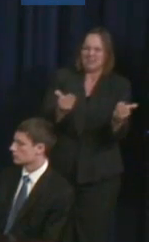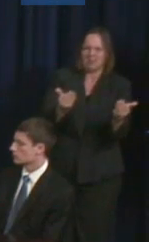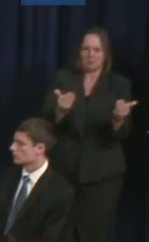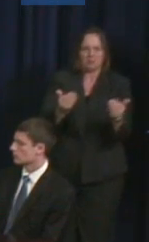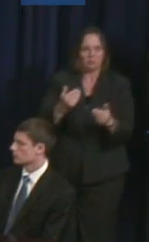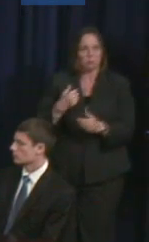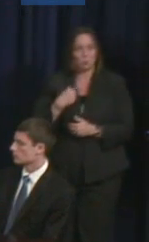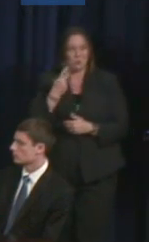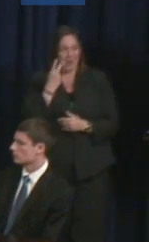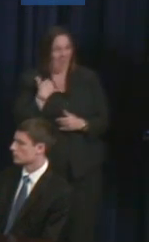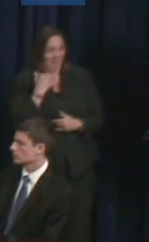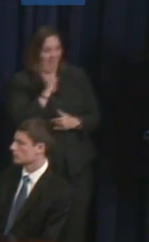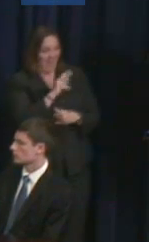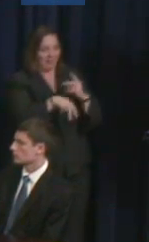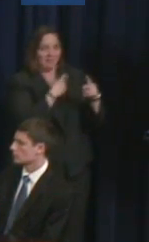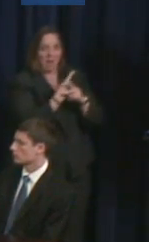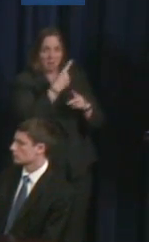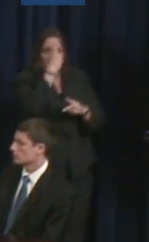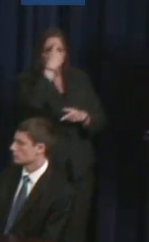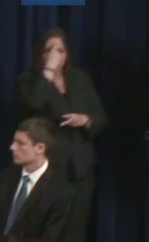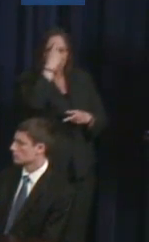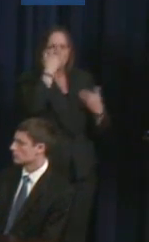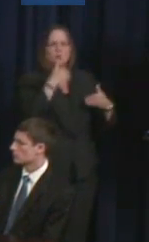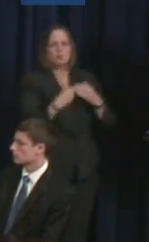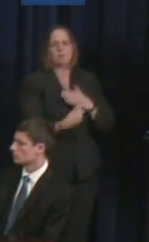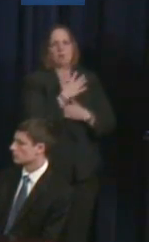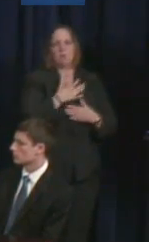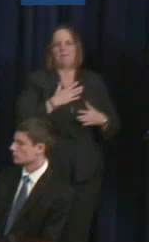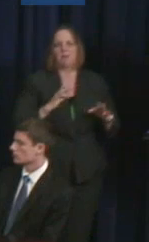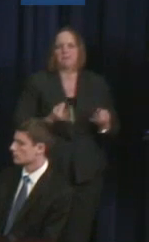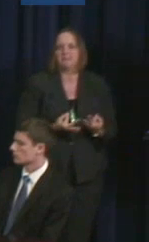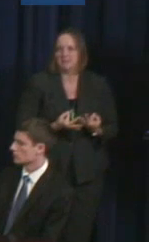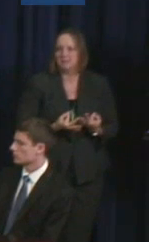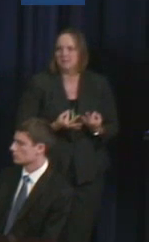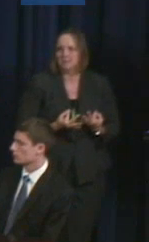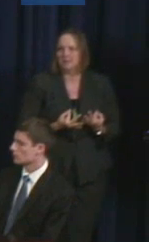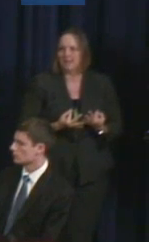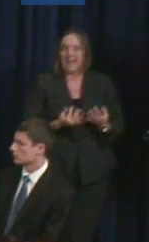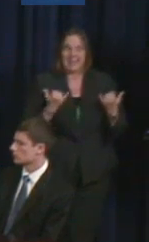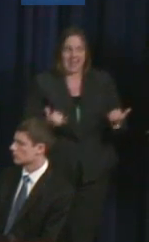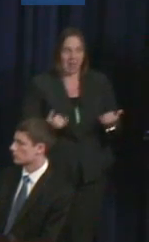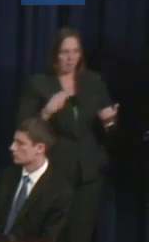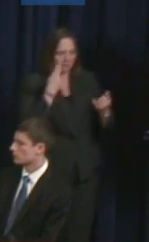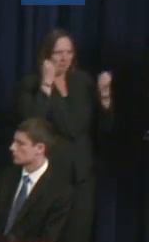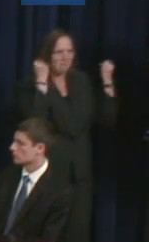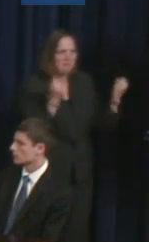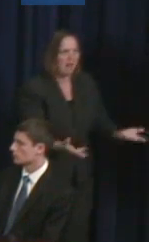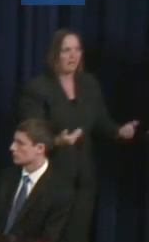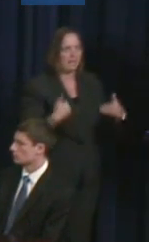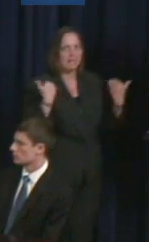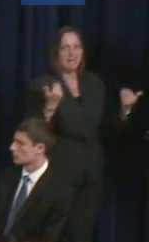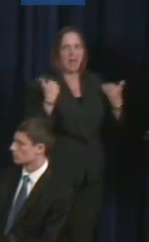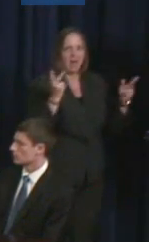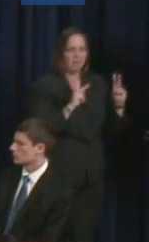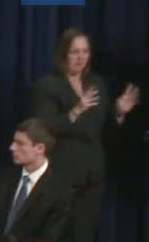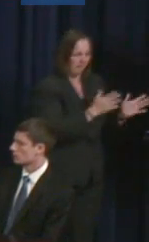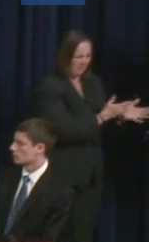And that's kind of what motivates me is seeing all these young people. In 1999, there were 33 junior wheelchair basketball